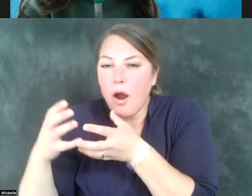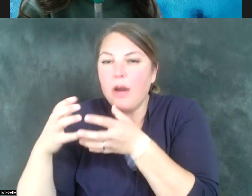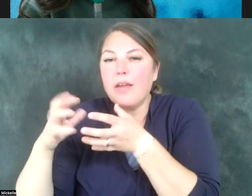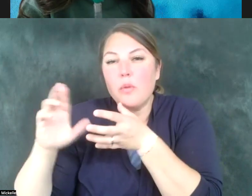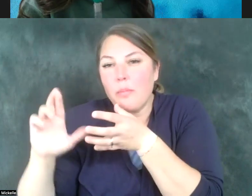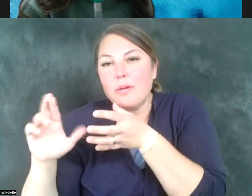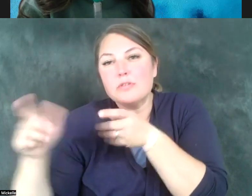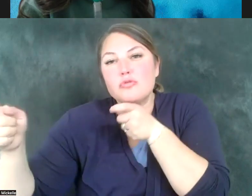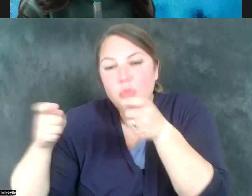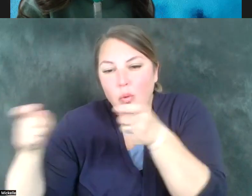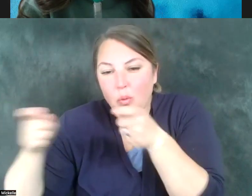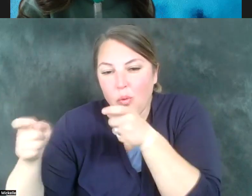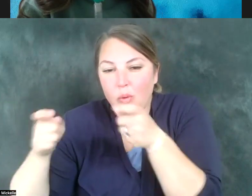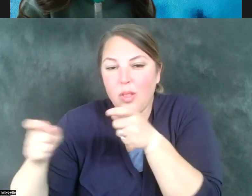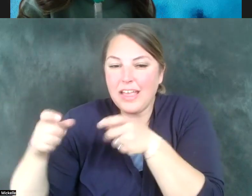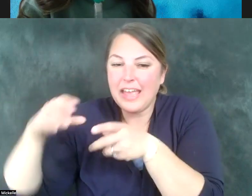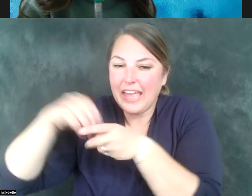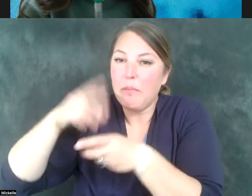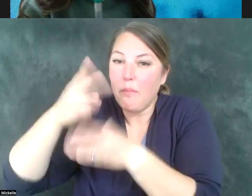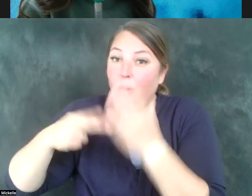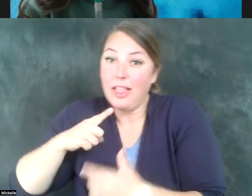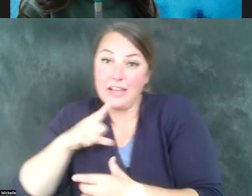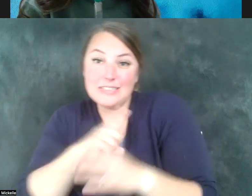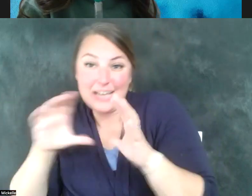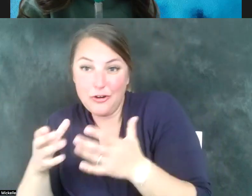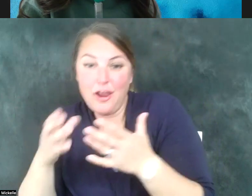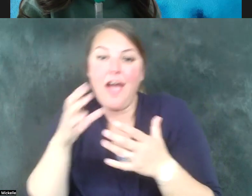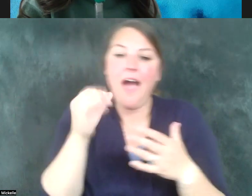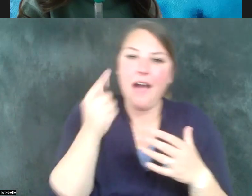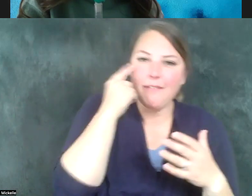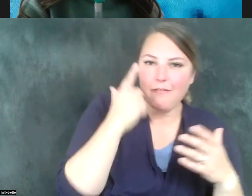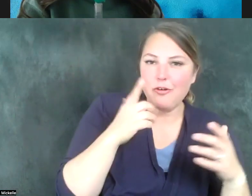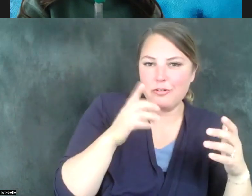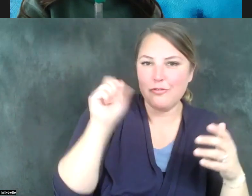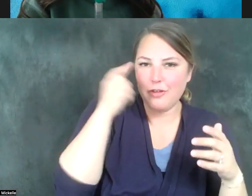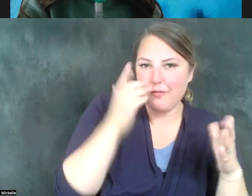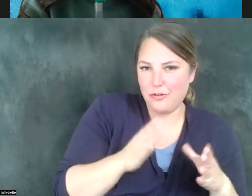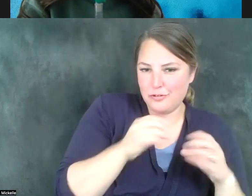better than that by allowing different ideas to be brought to the table and